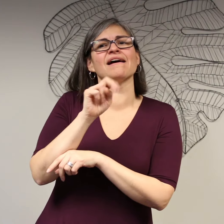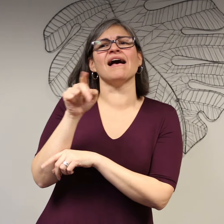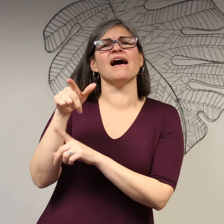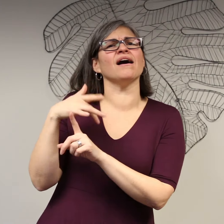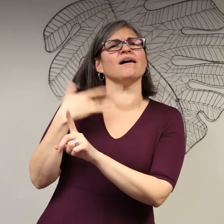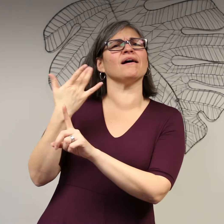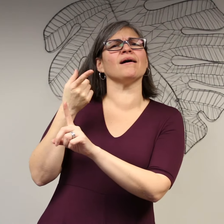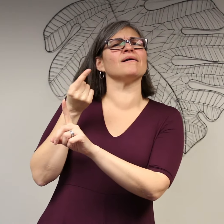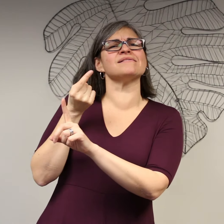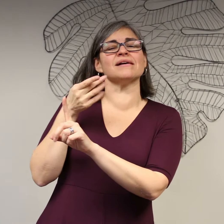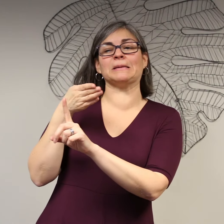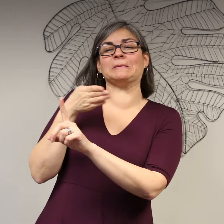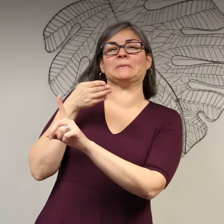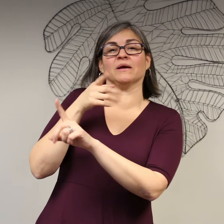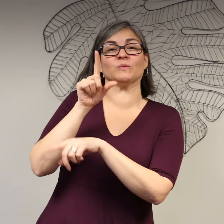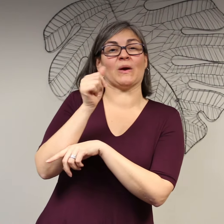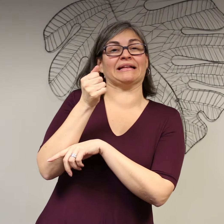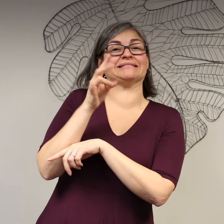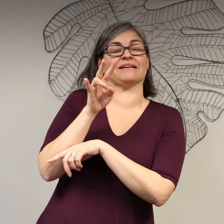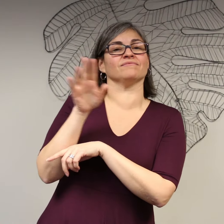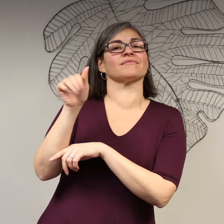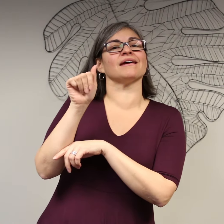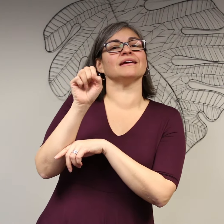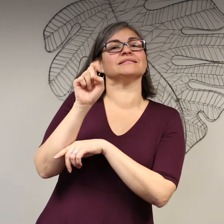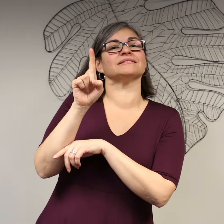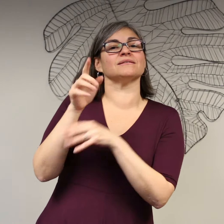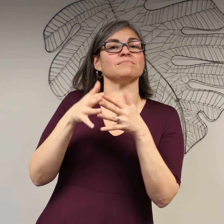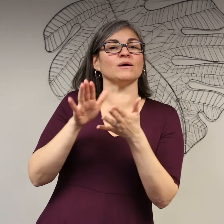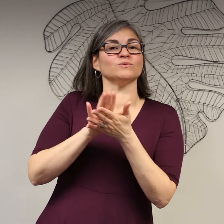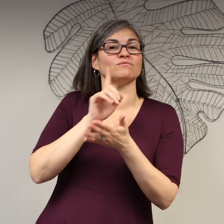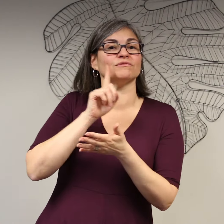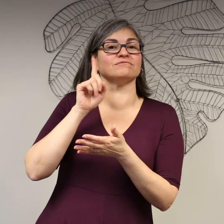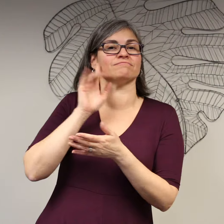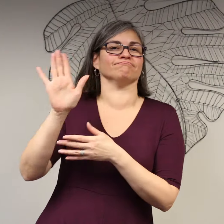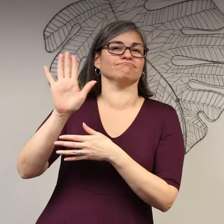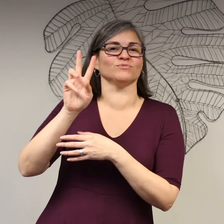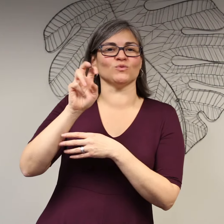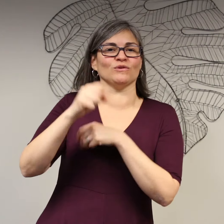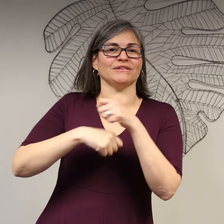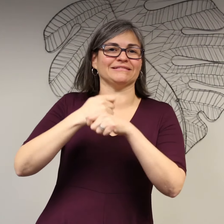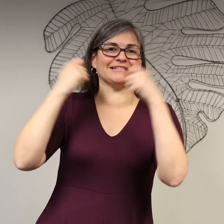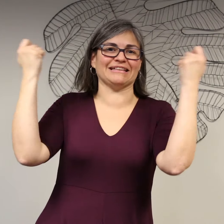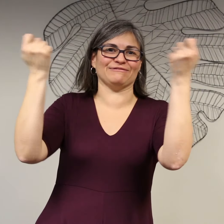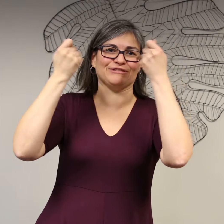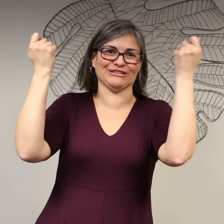In 2018, the NAD Conference will help close the year long celebration for